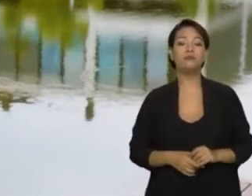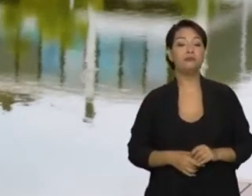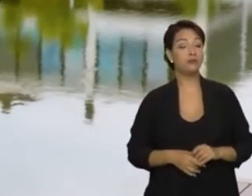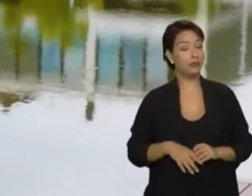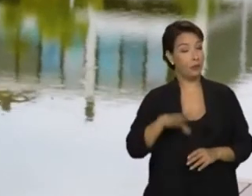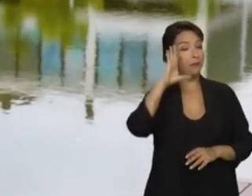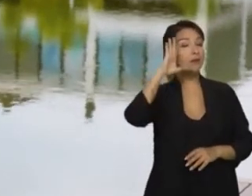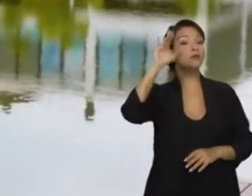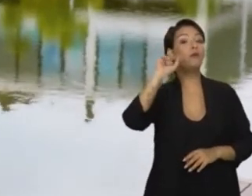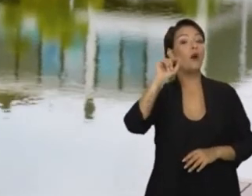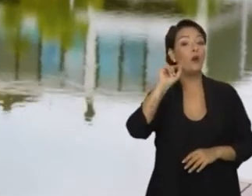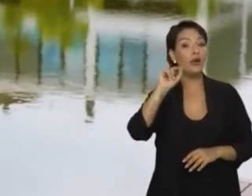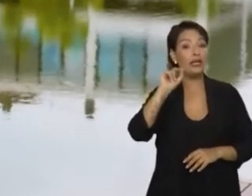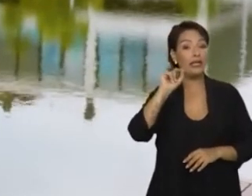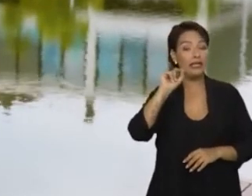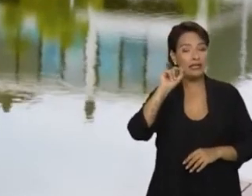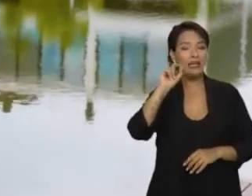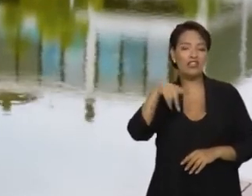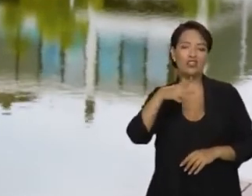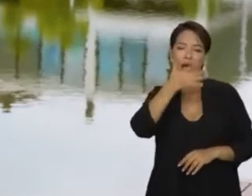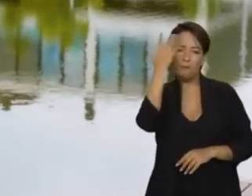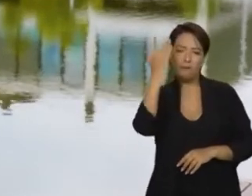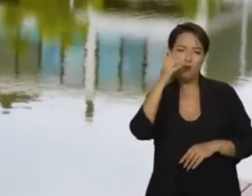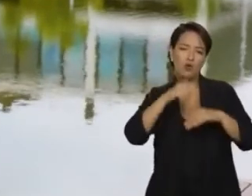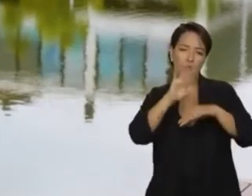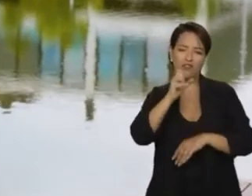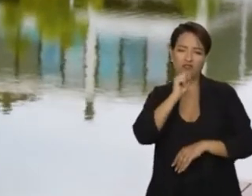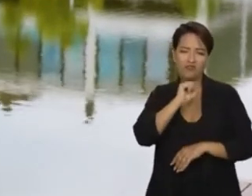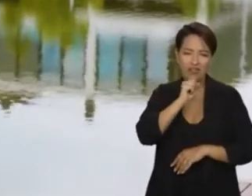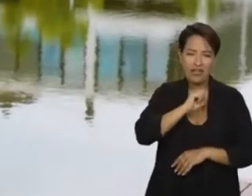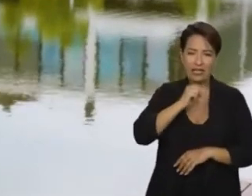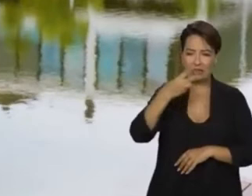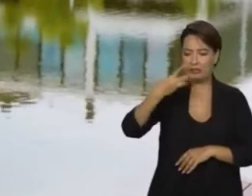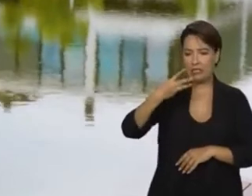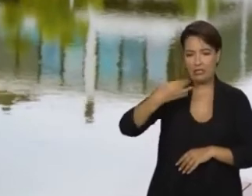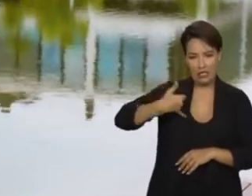we notice that the need for social interaction is very high